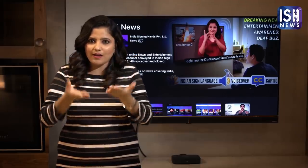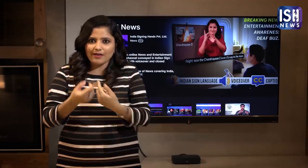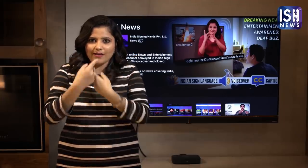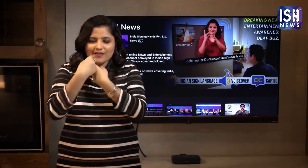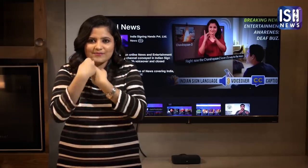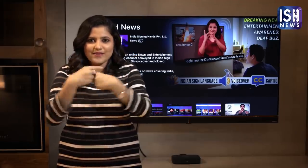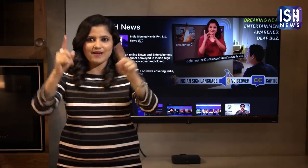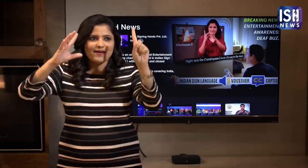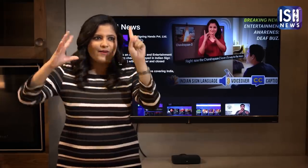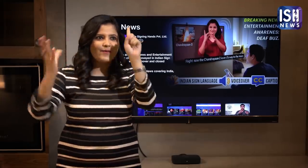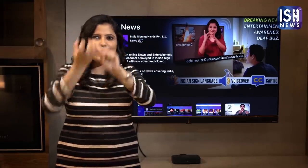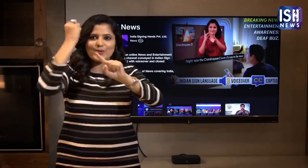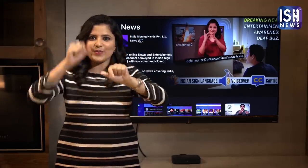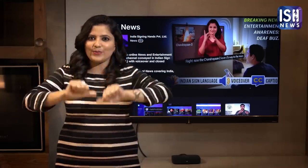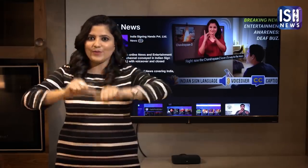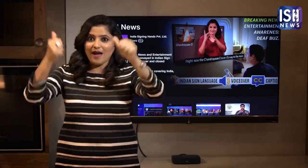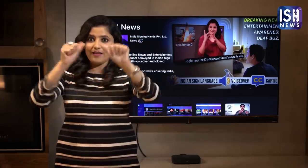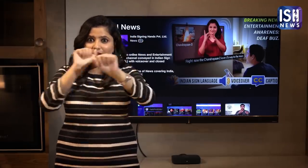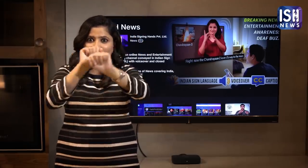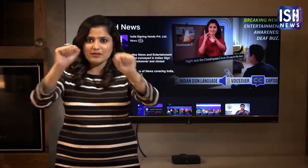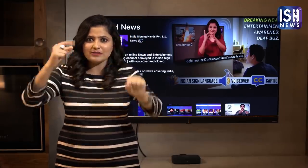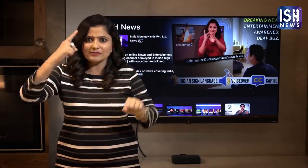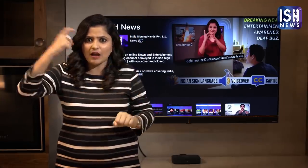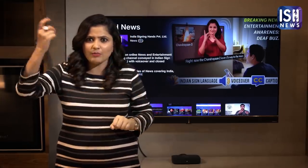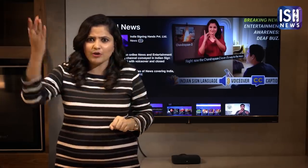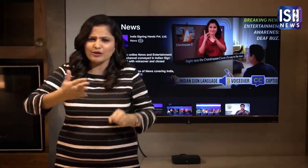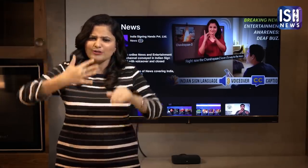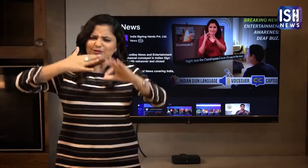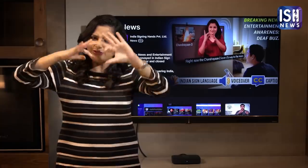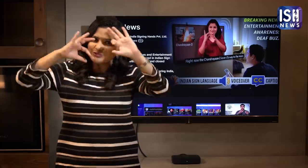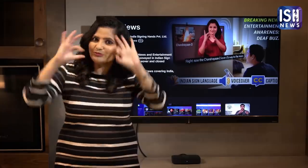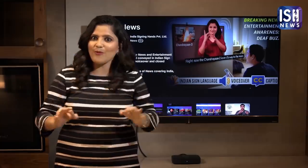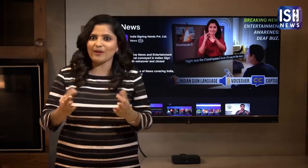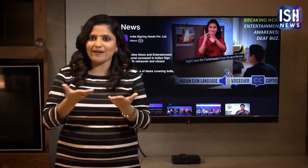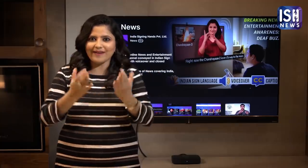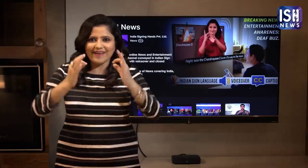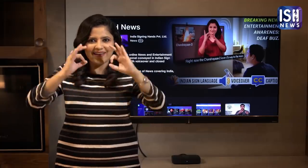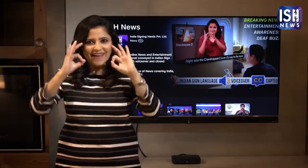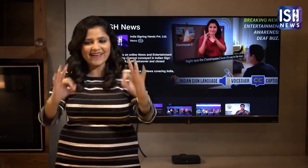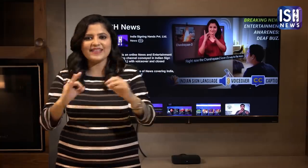Now all your dreams have come true!